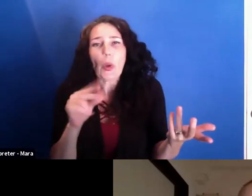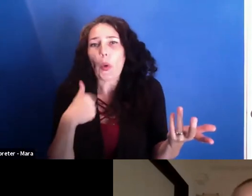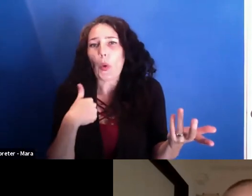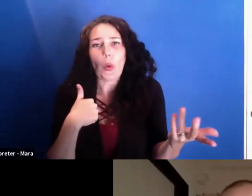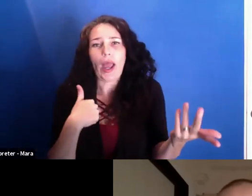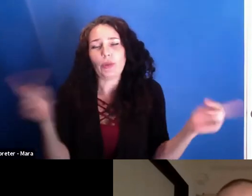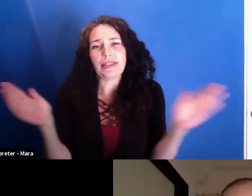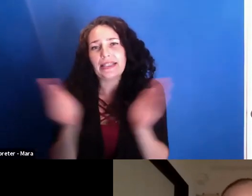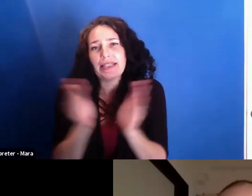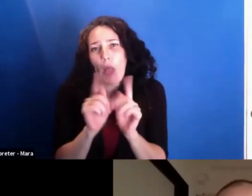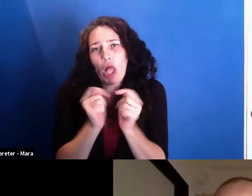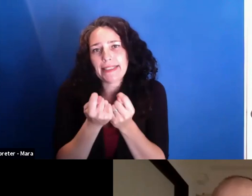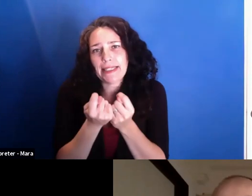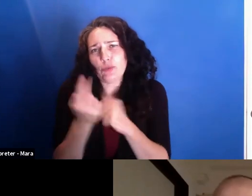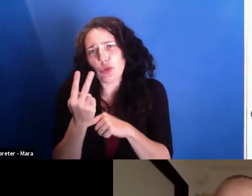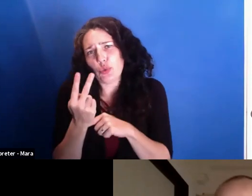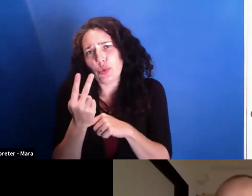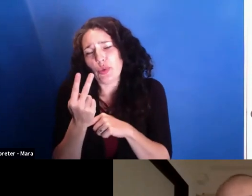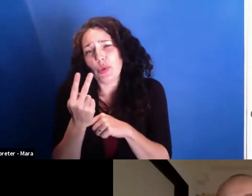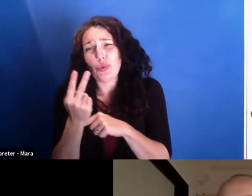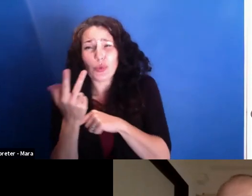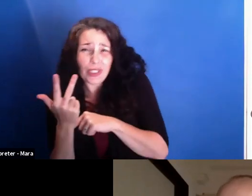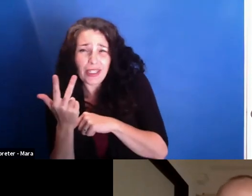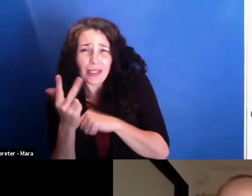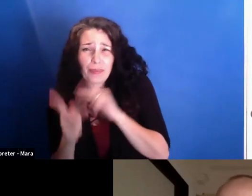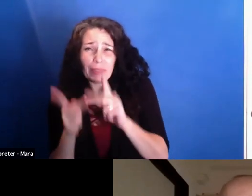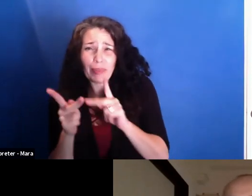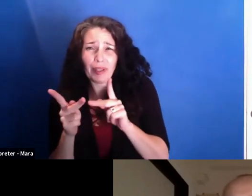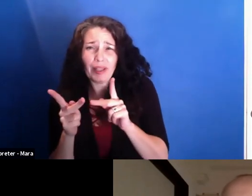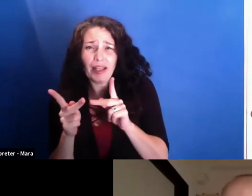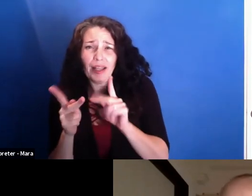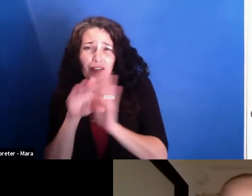two people to three people maximum, I film, small camera.